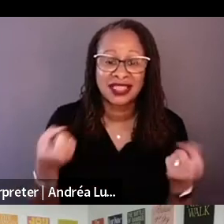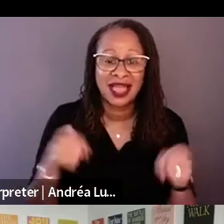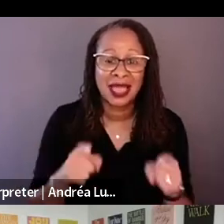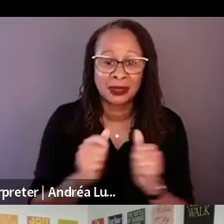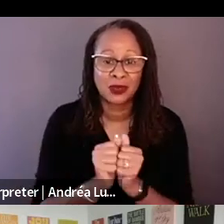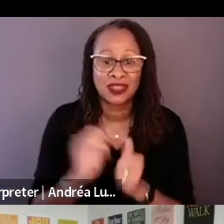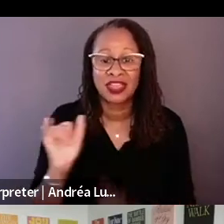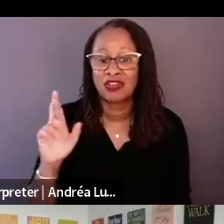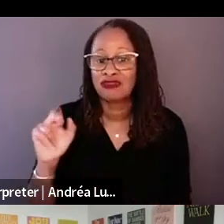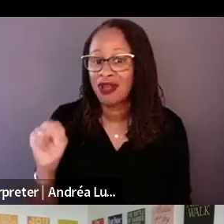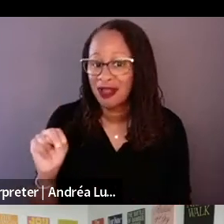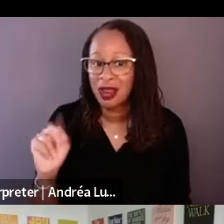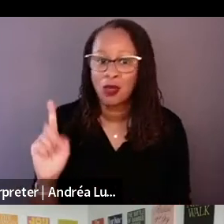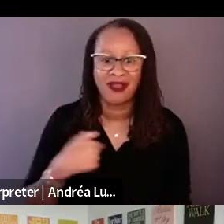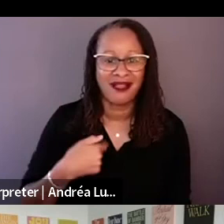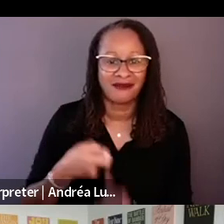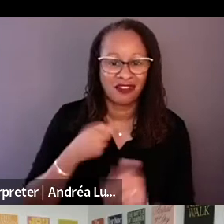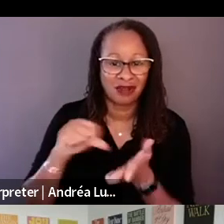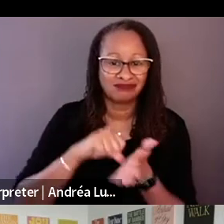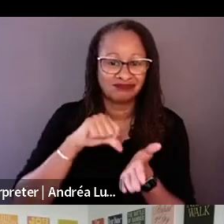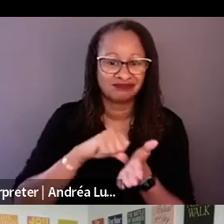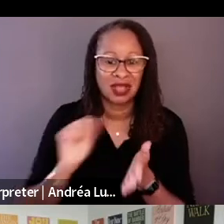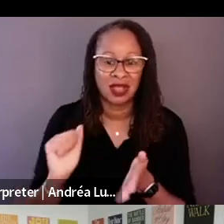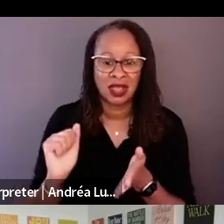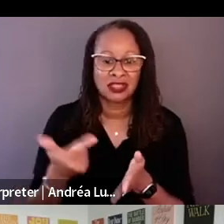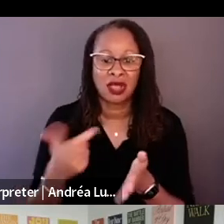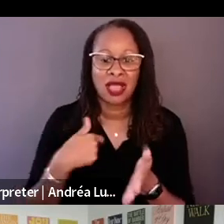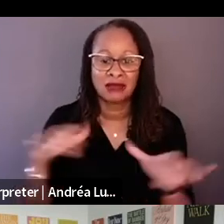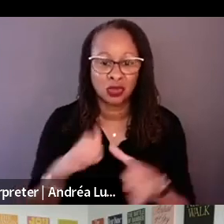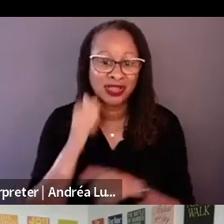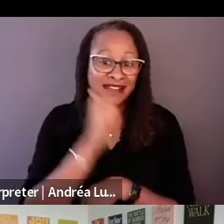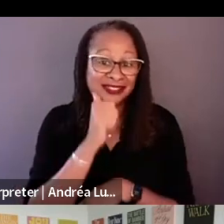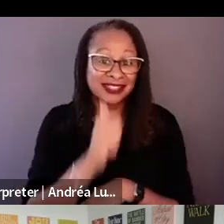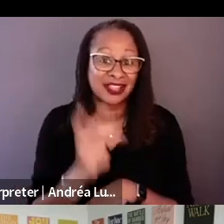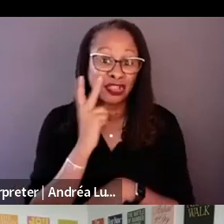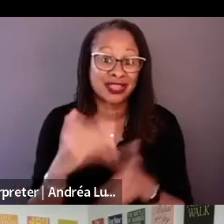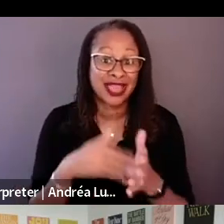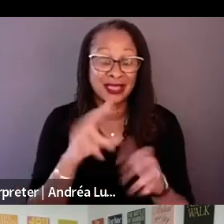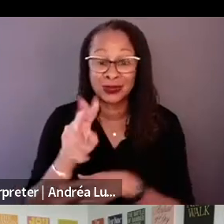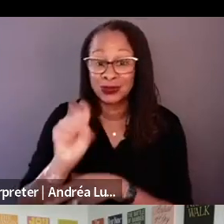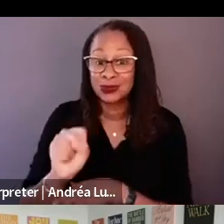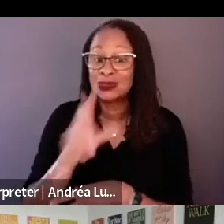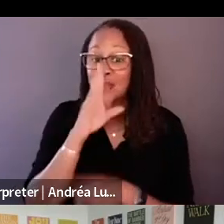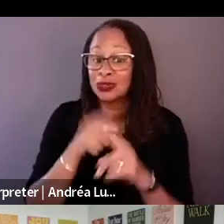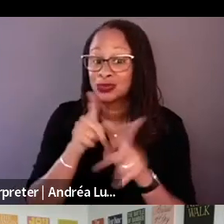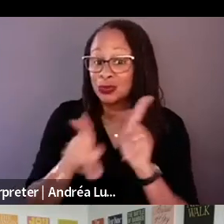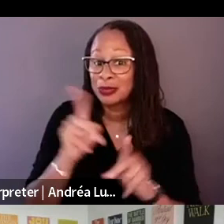That's all that I am doing everyday and watching the news and talking on Instagram and Twitter and